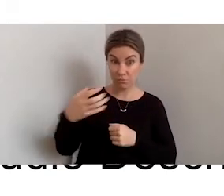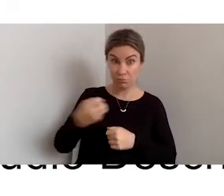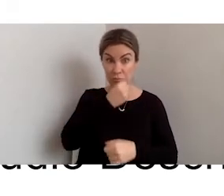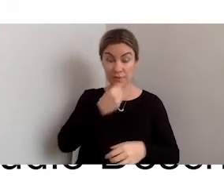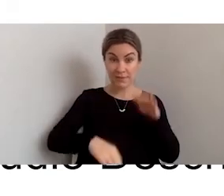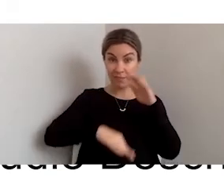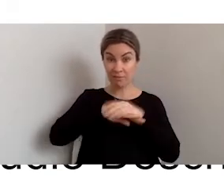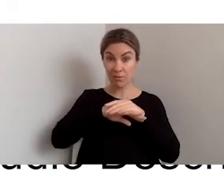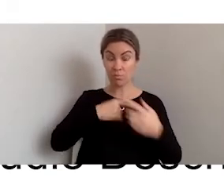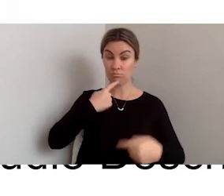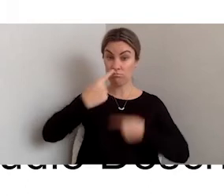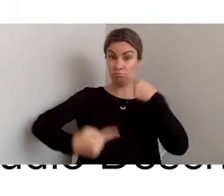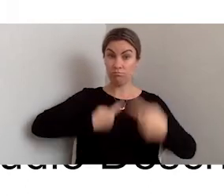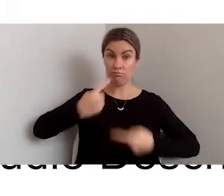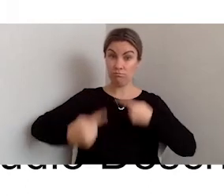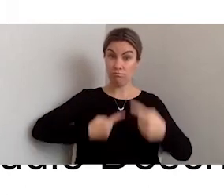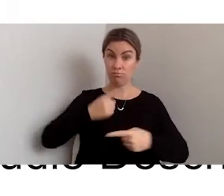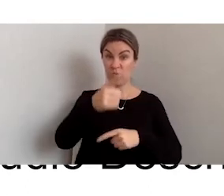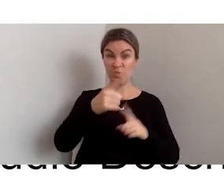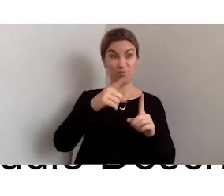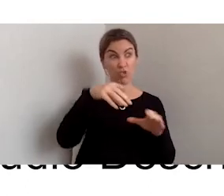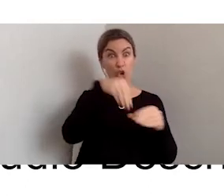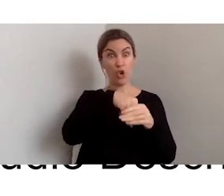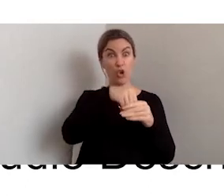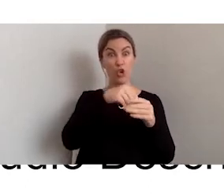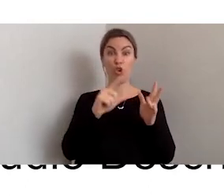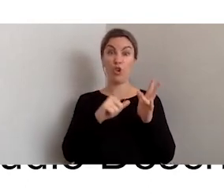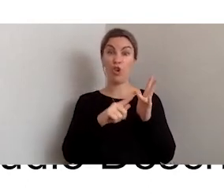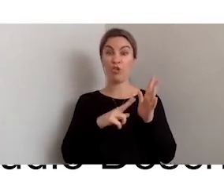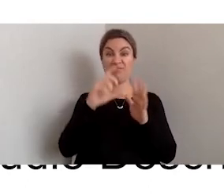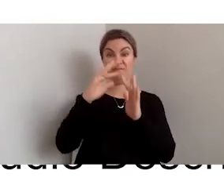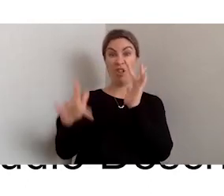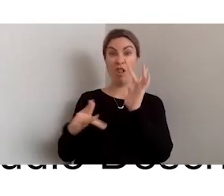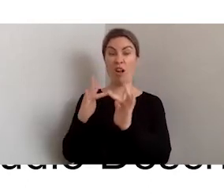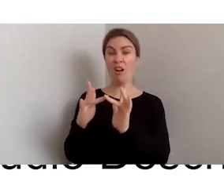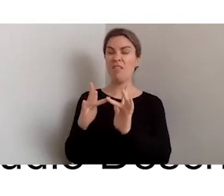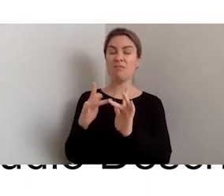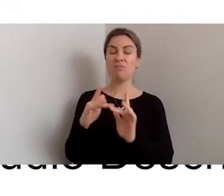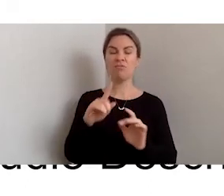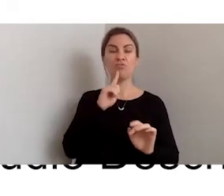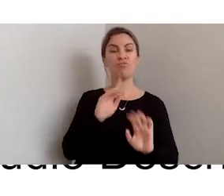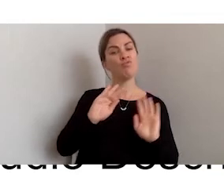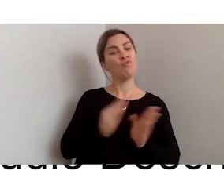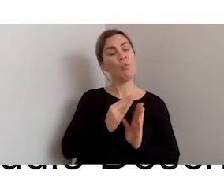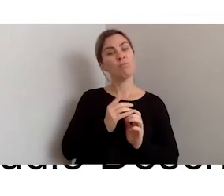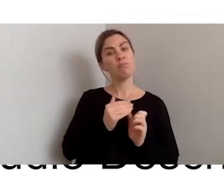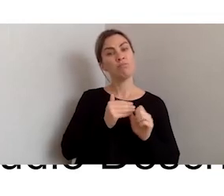your digital content? The short is no. Longer answer - is yes.